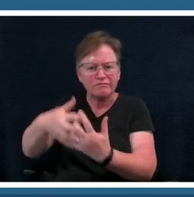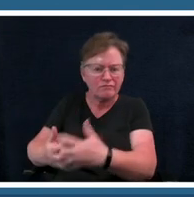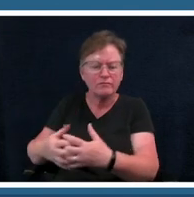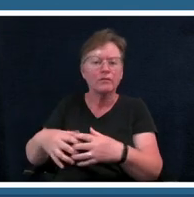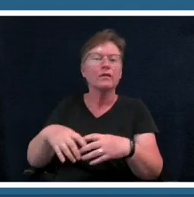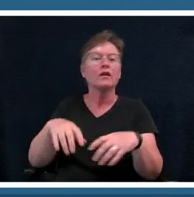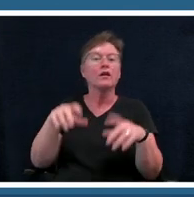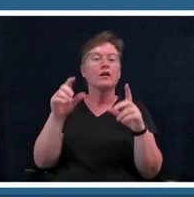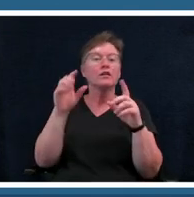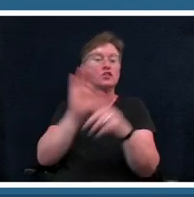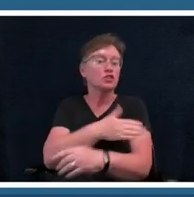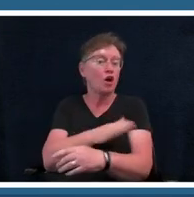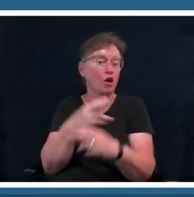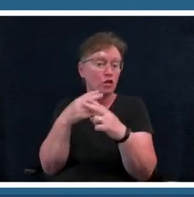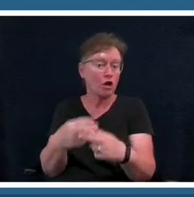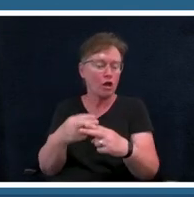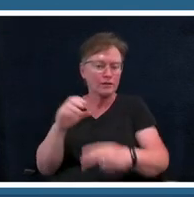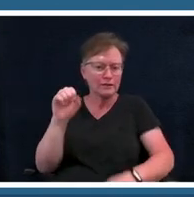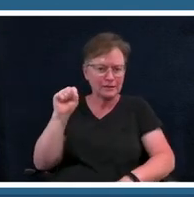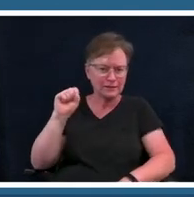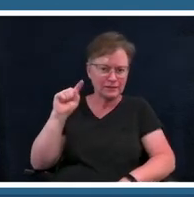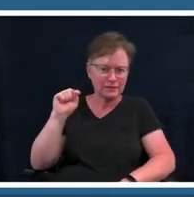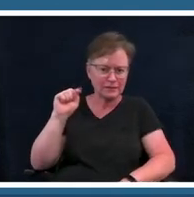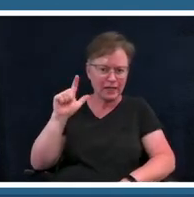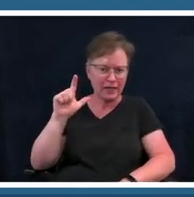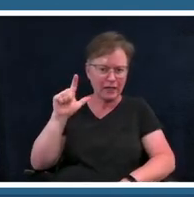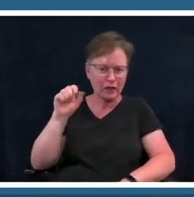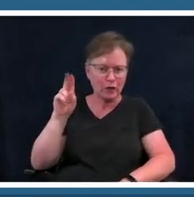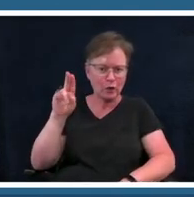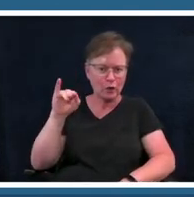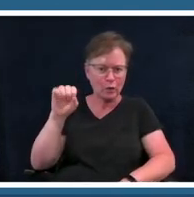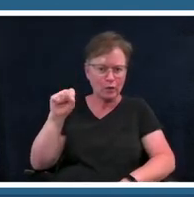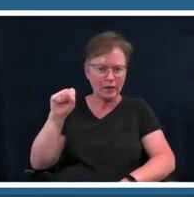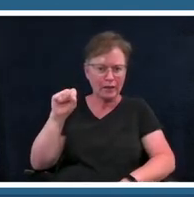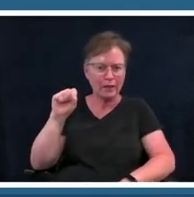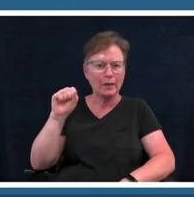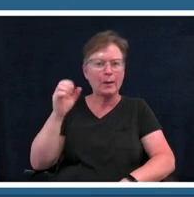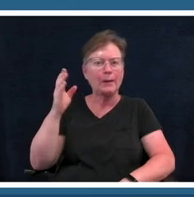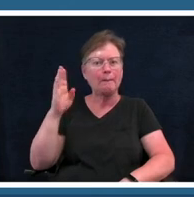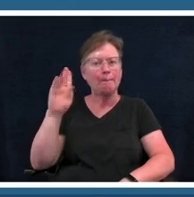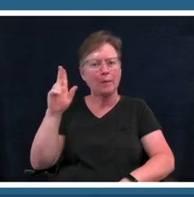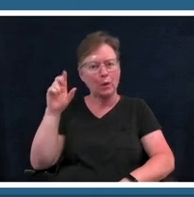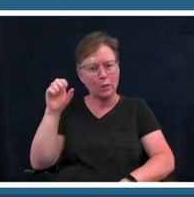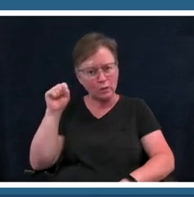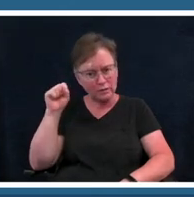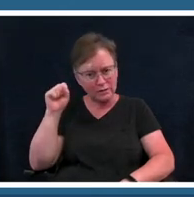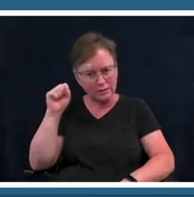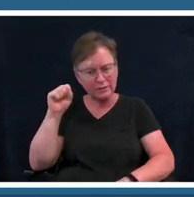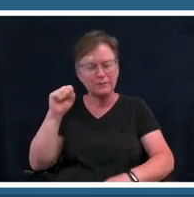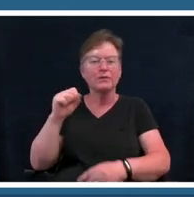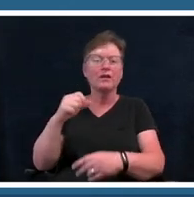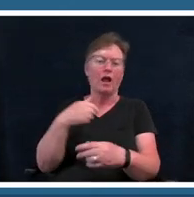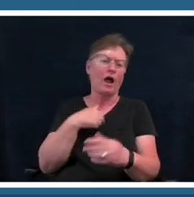to listen to an example by one of the three artists that i chose